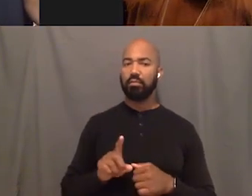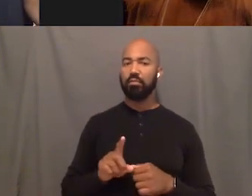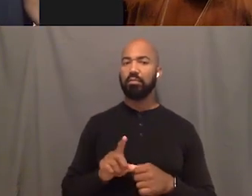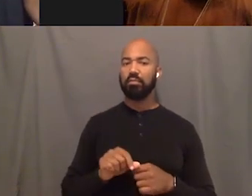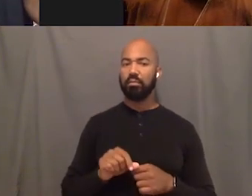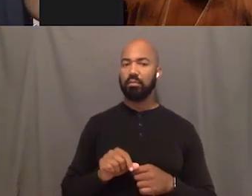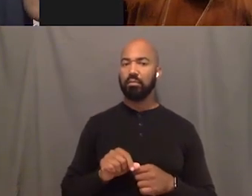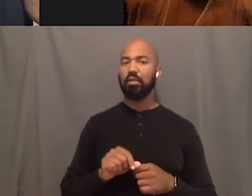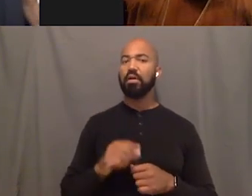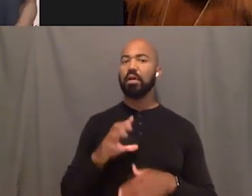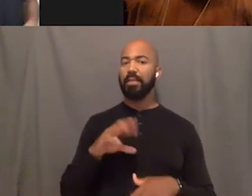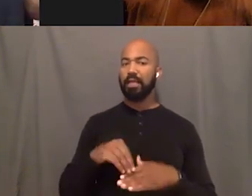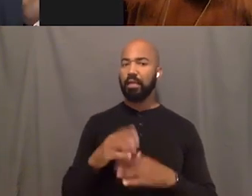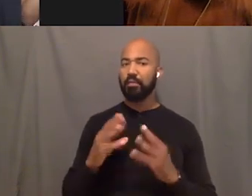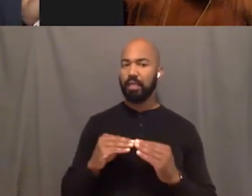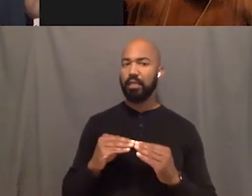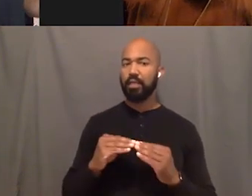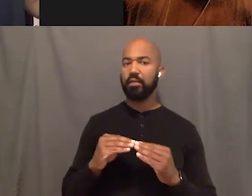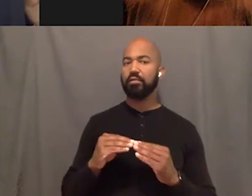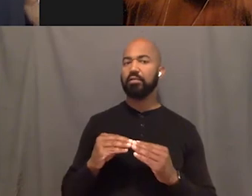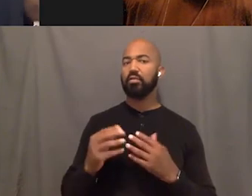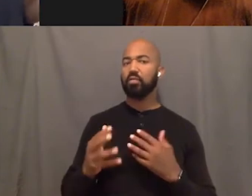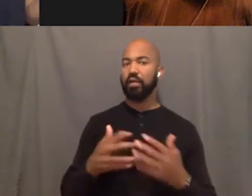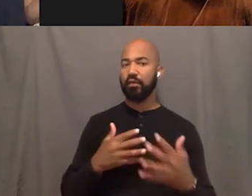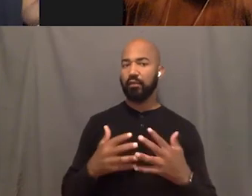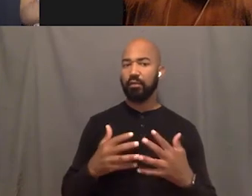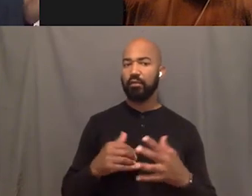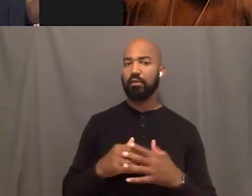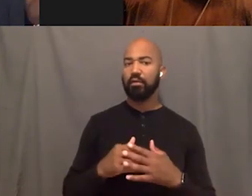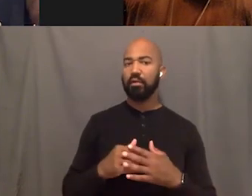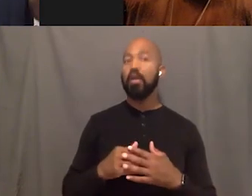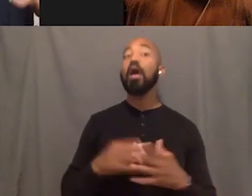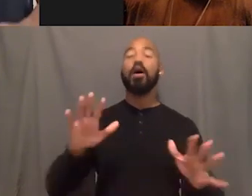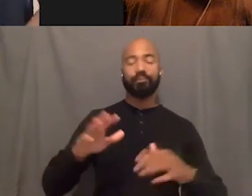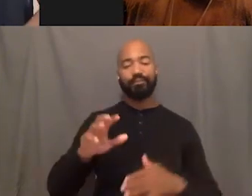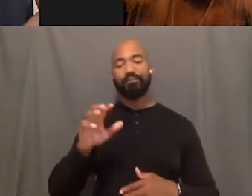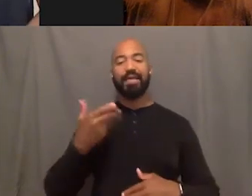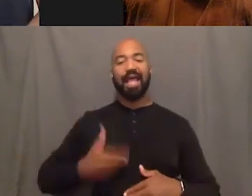I'm always doing something. I am the job, I am the job. You know all that.